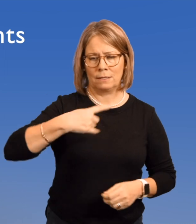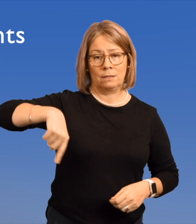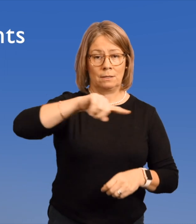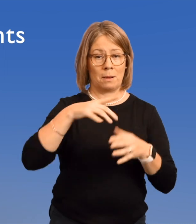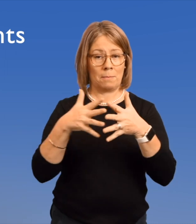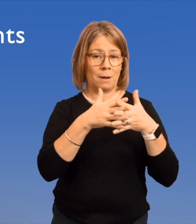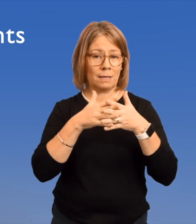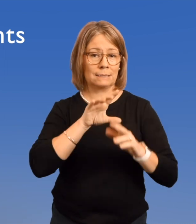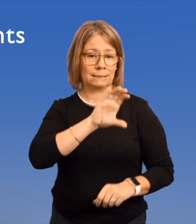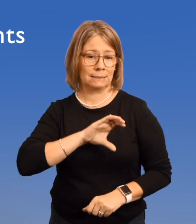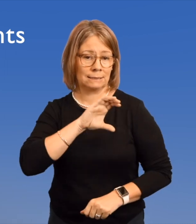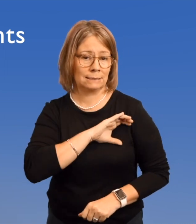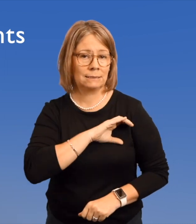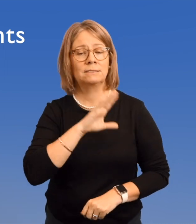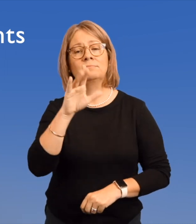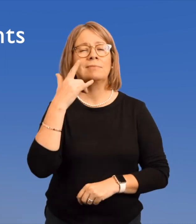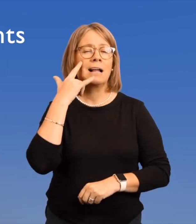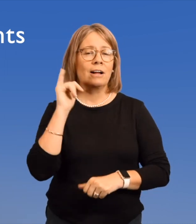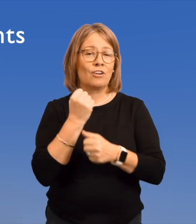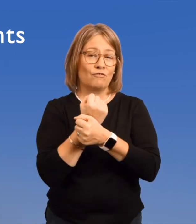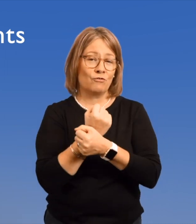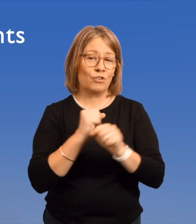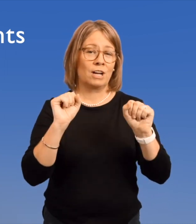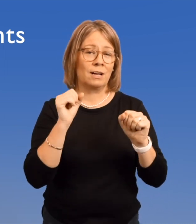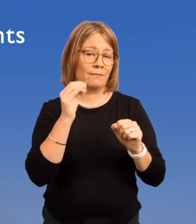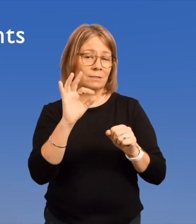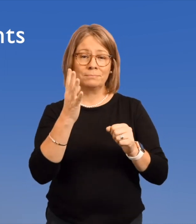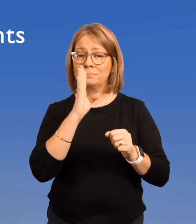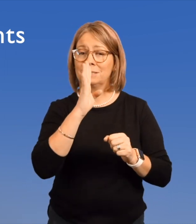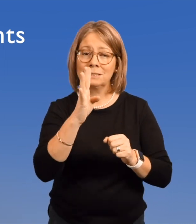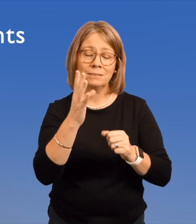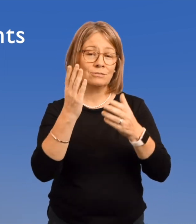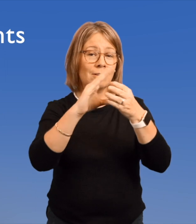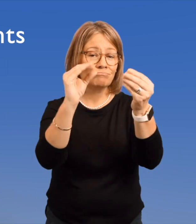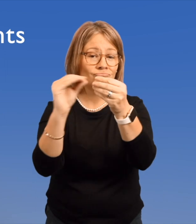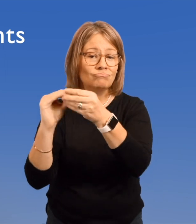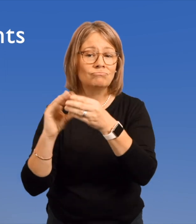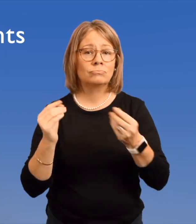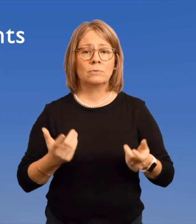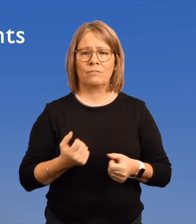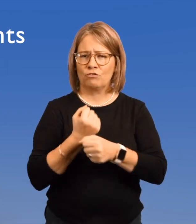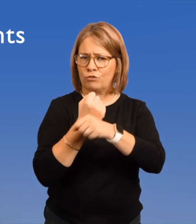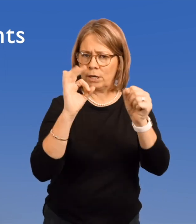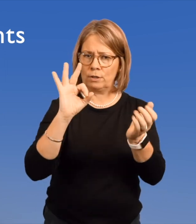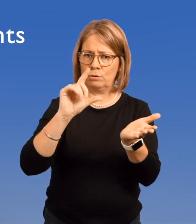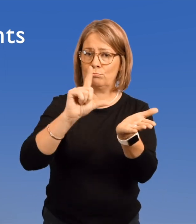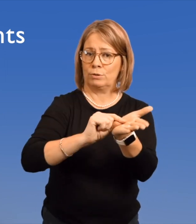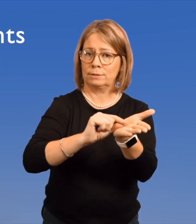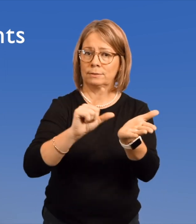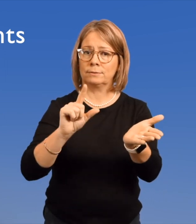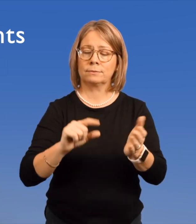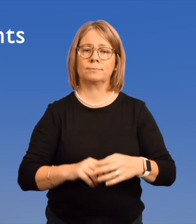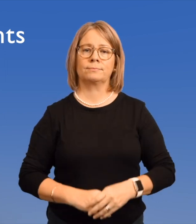of American citizens such as freedom of speech and freedom of the press.